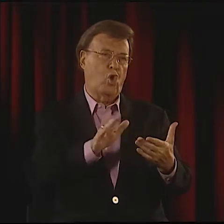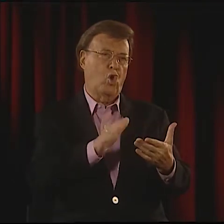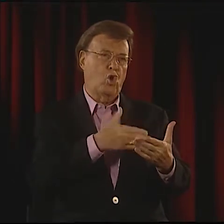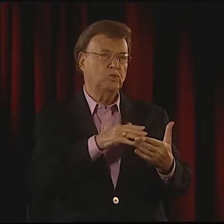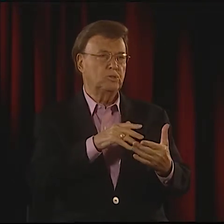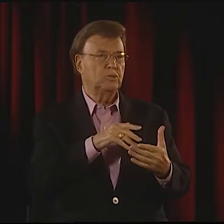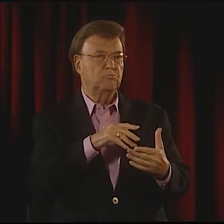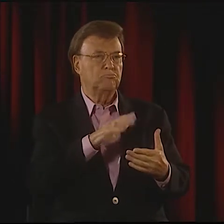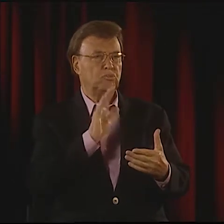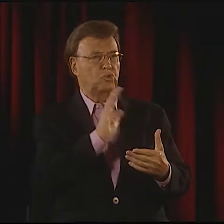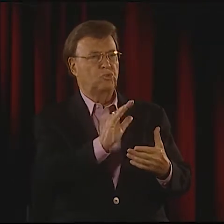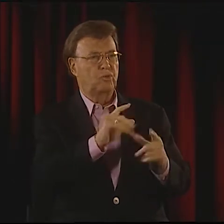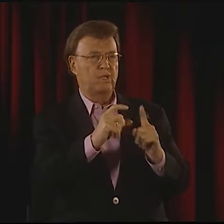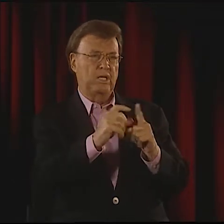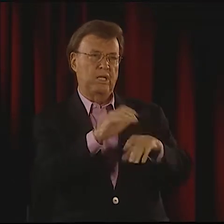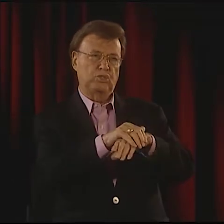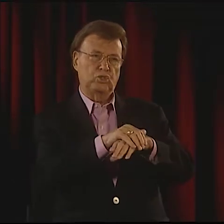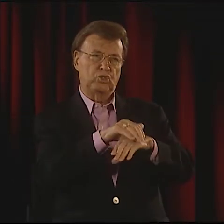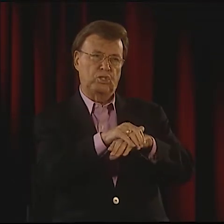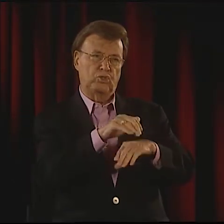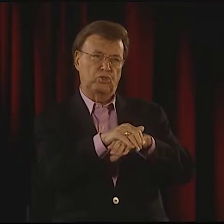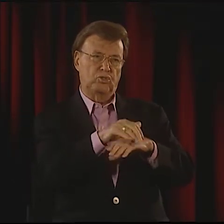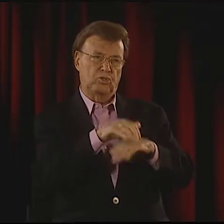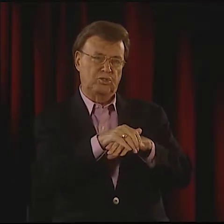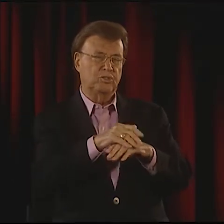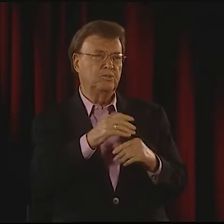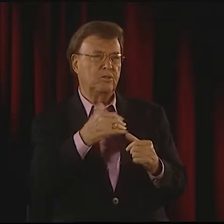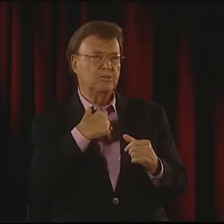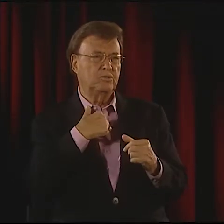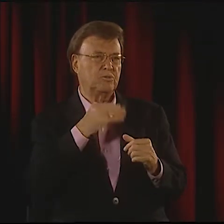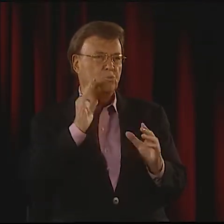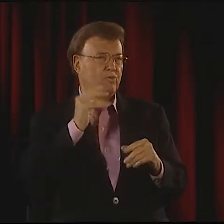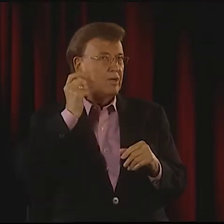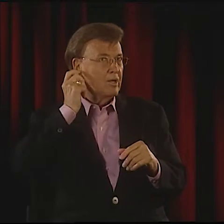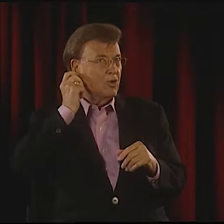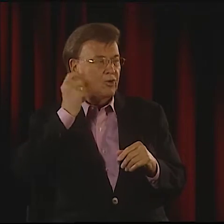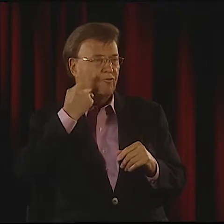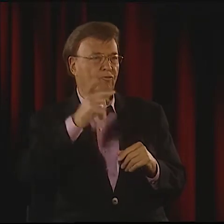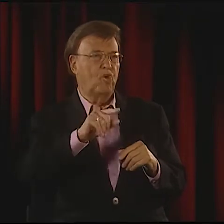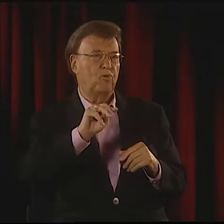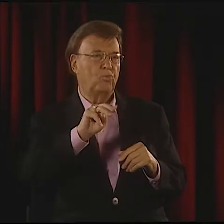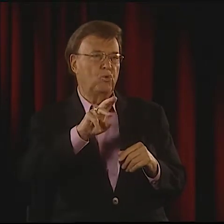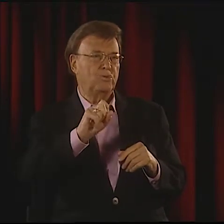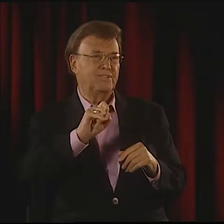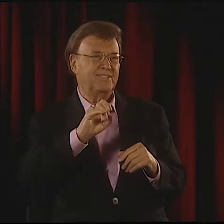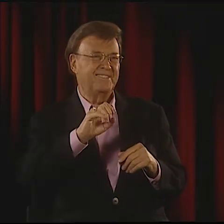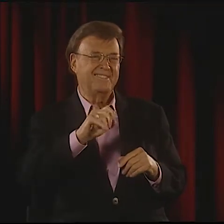A LOT OF JOKE IN SIGN, BUT I'VE NOT SEEN ANYTHING ELSE HE'S DONE LIKE THAT. HE MOSTLY WRITES A LOT OF SONGS.